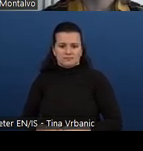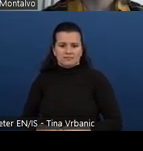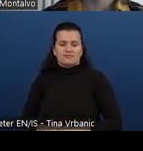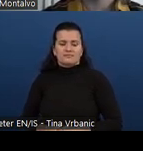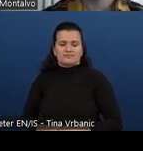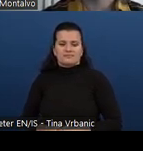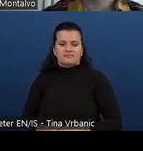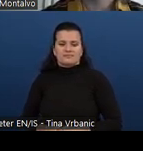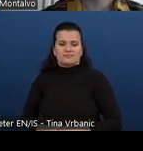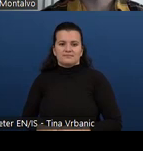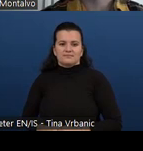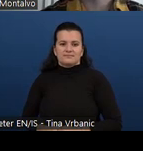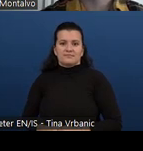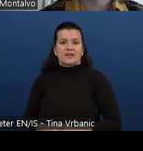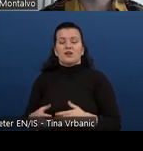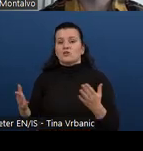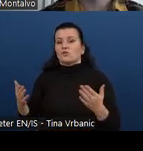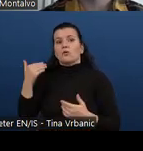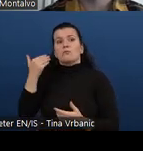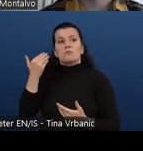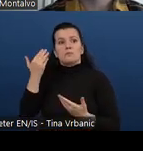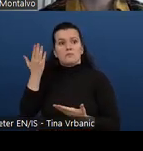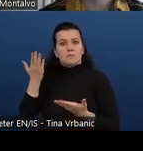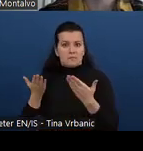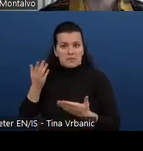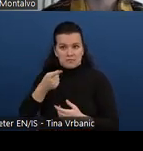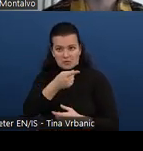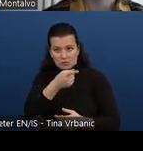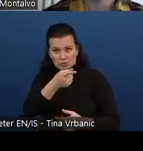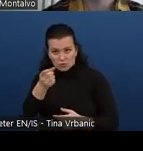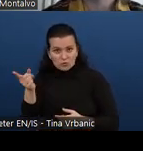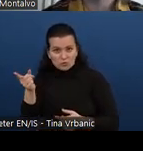Maybe in the future there is opportunities for us to not just improve what's already